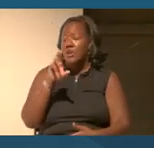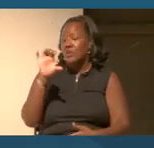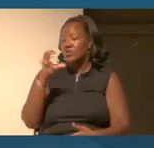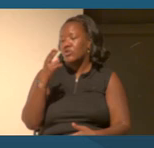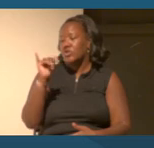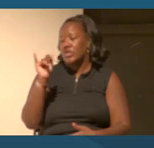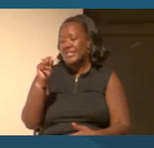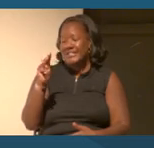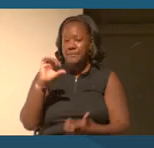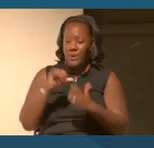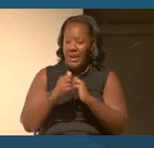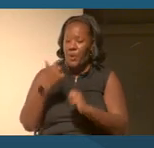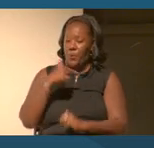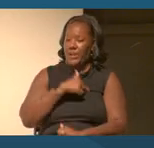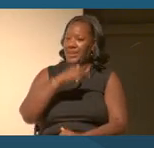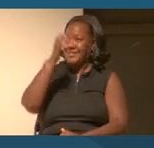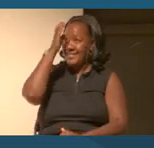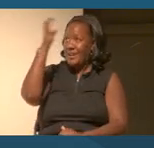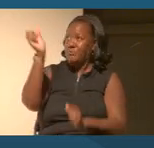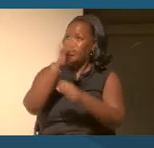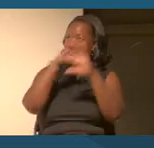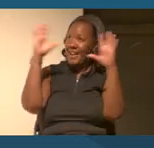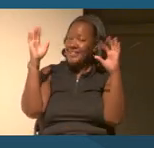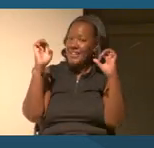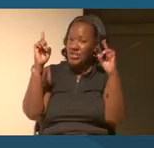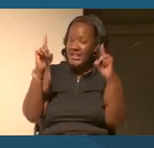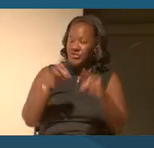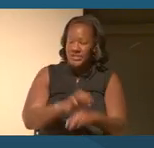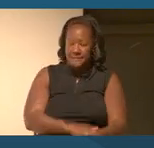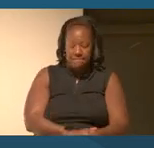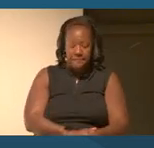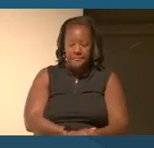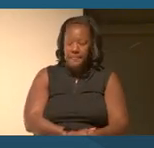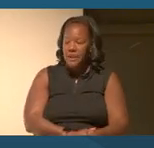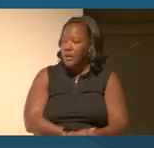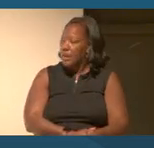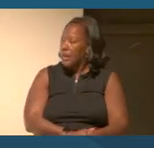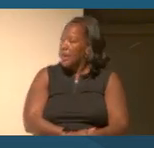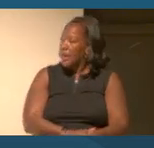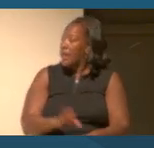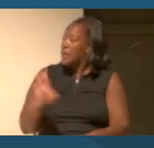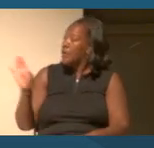I'll start maybe, excuse me with your first question about inclusive history.